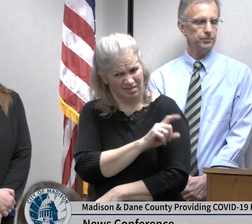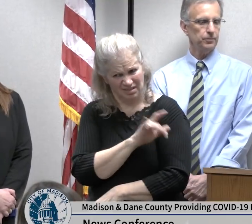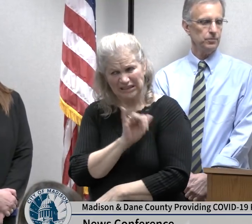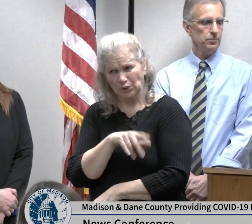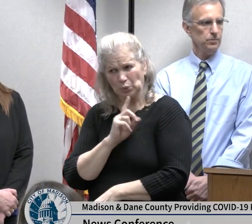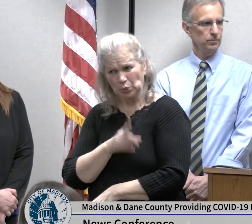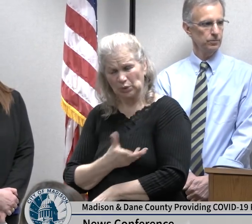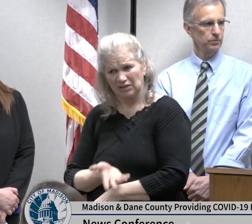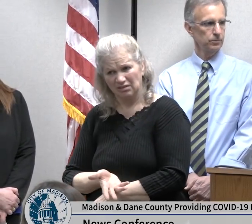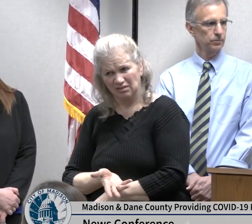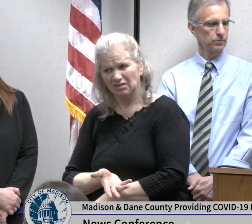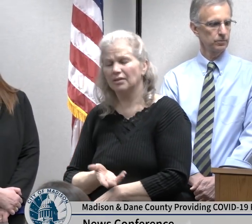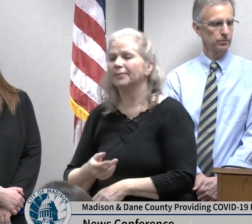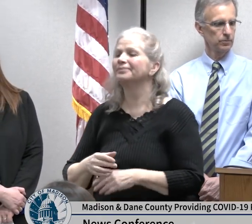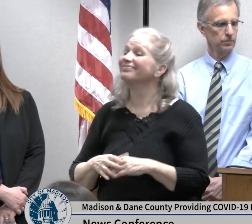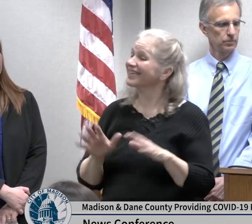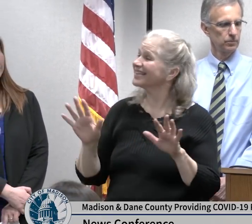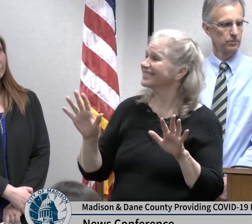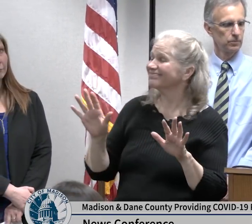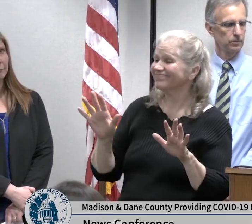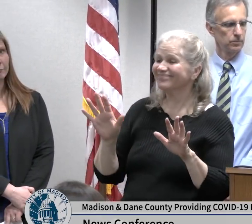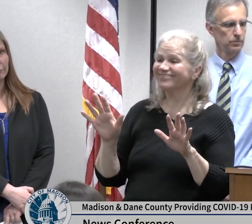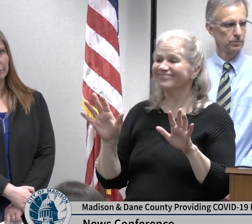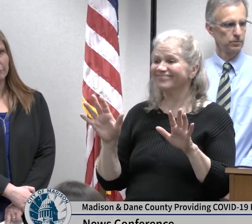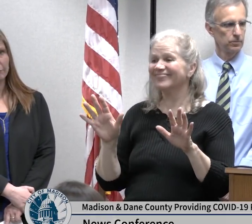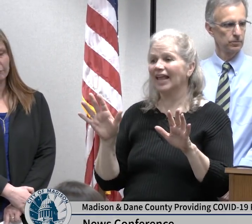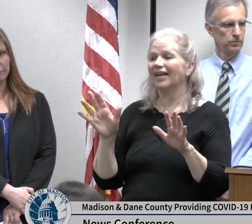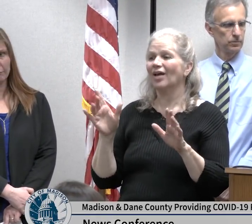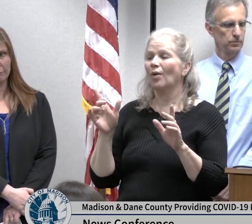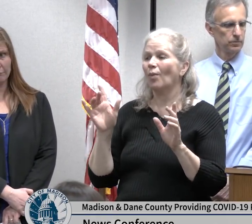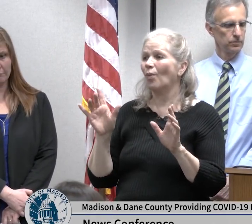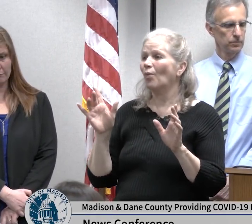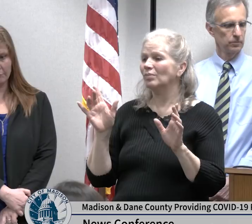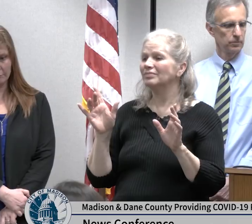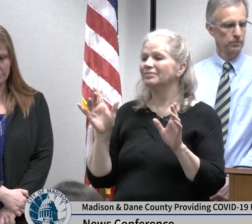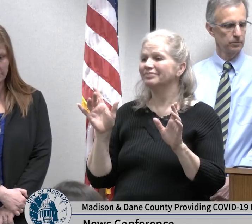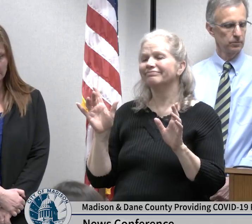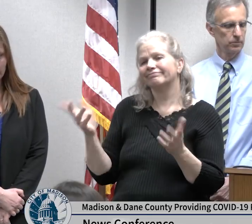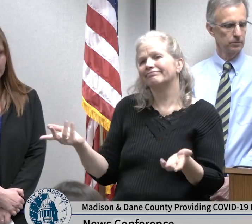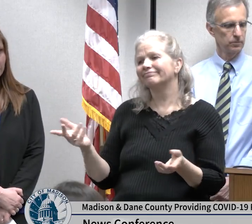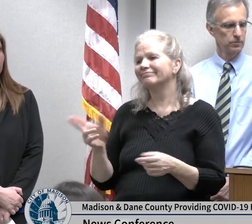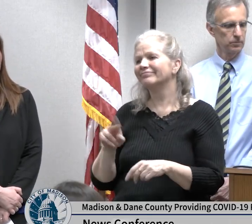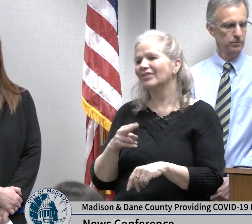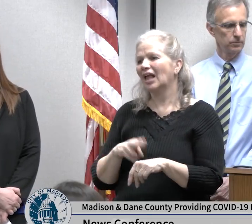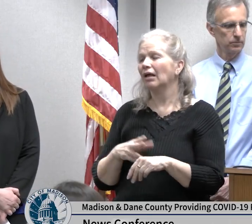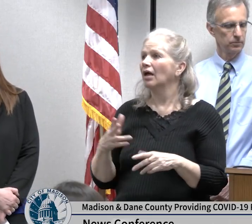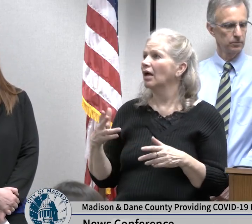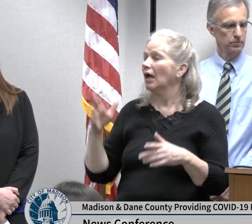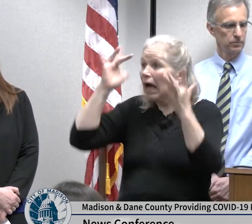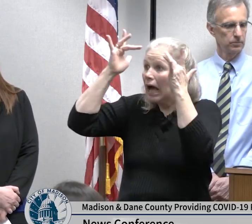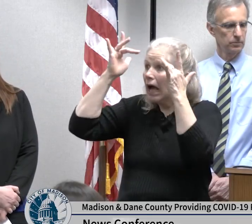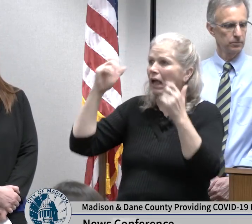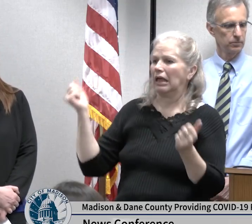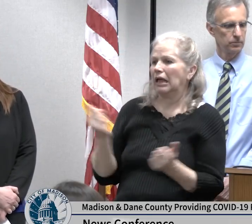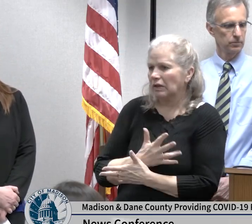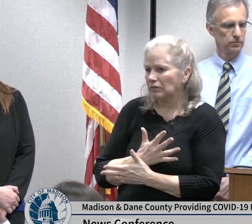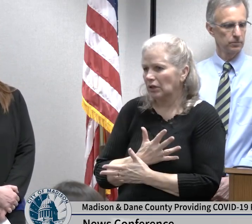and it's it's not I think unusual that when people are are uncertain and afraid it's it's a novel virus we've never seen anything like this before